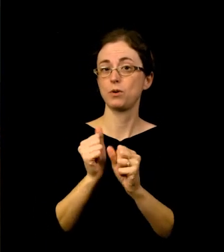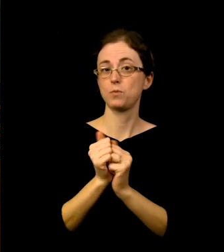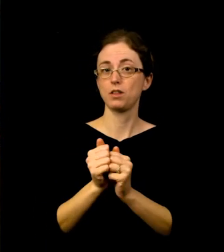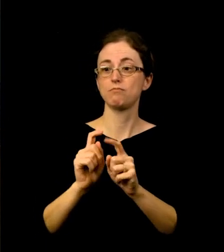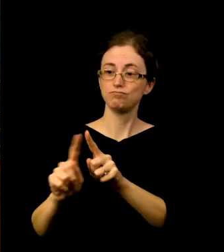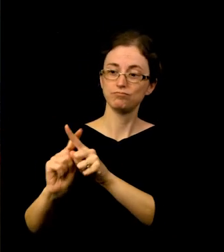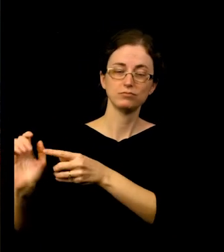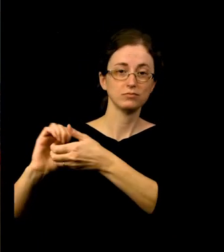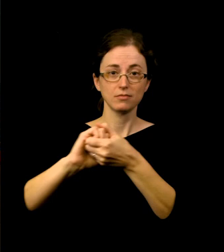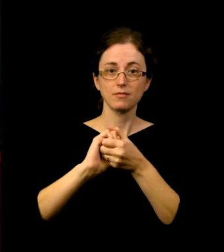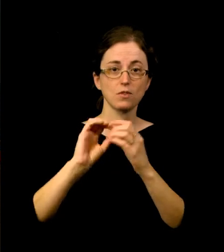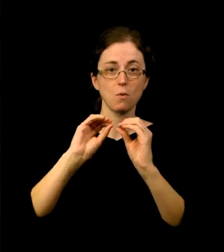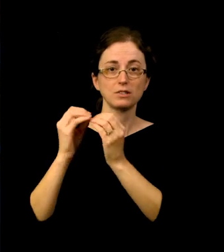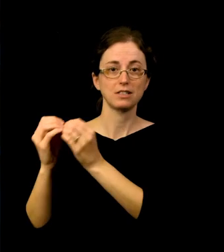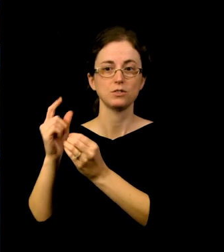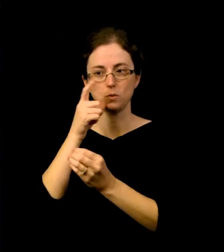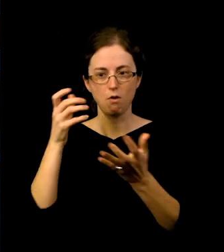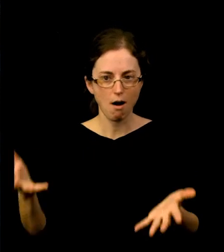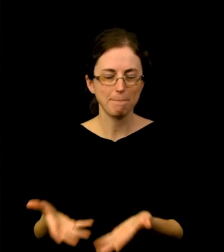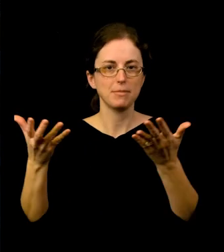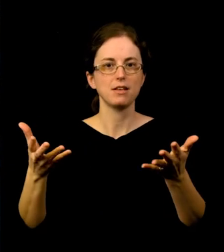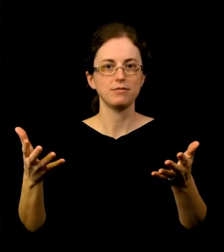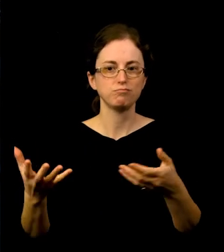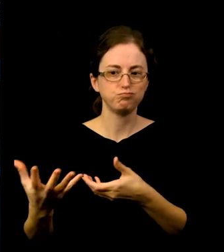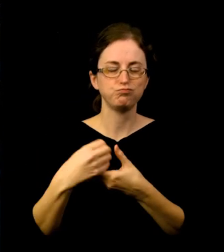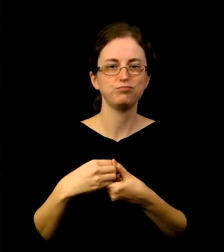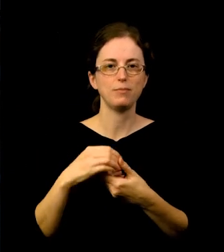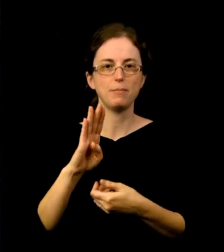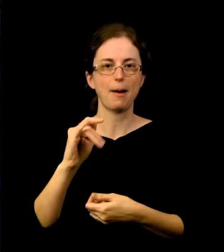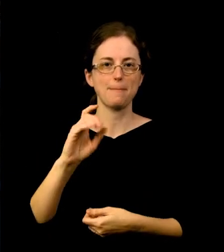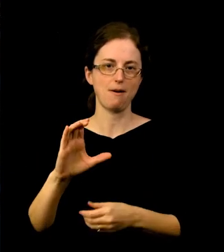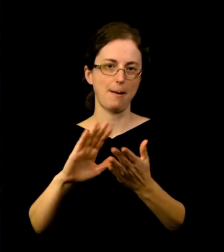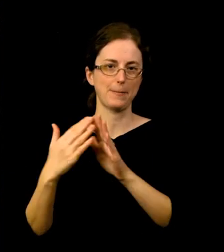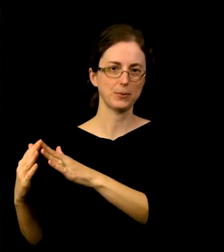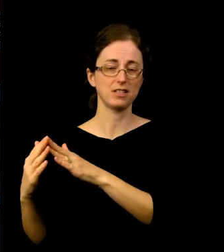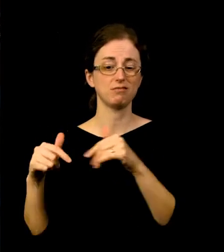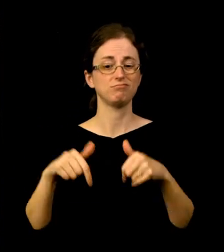that uplift our BIPOC community. As an arts organization, it is important to us